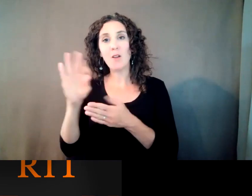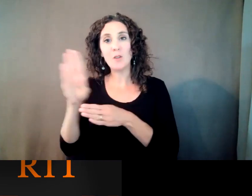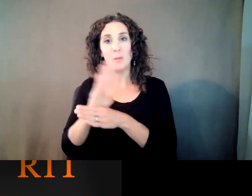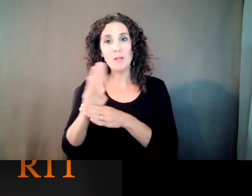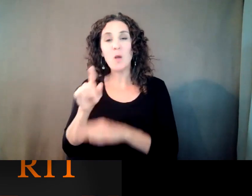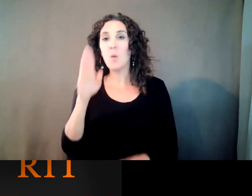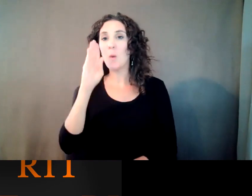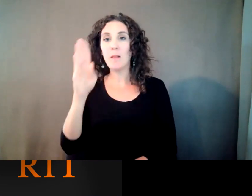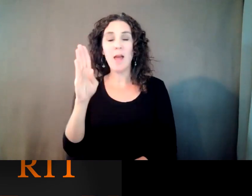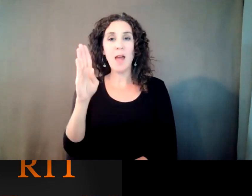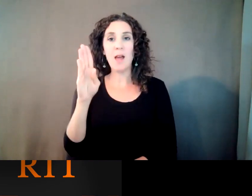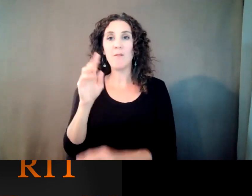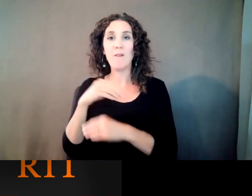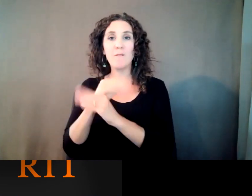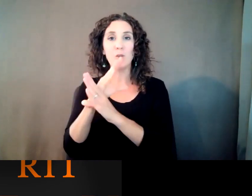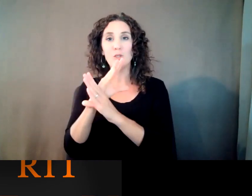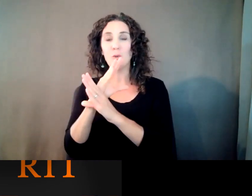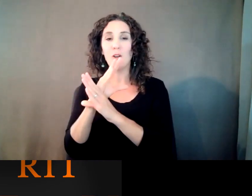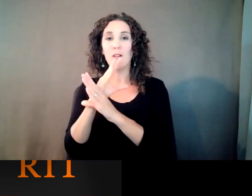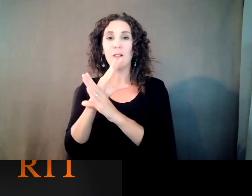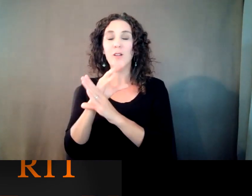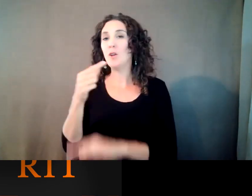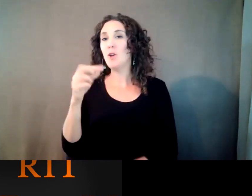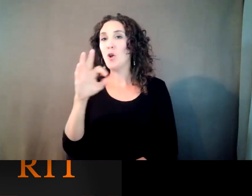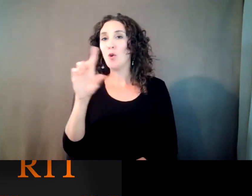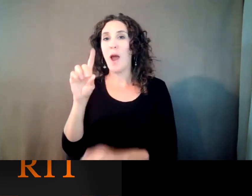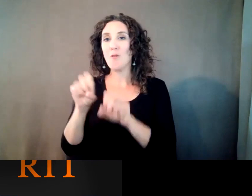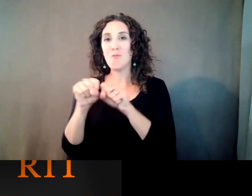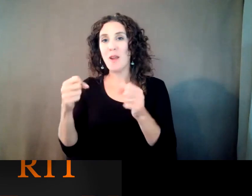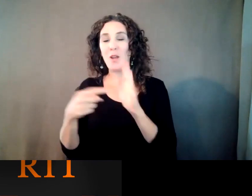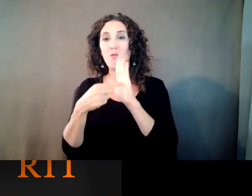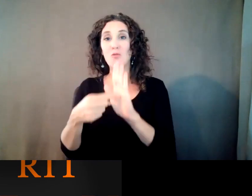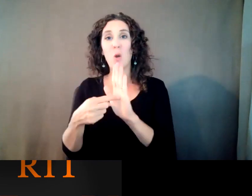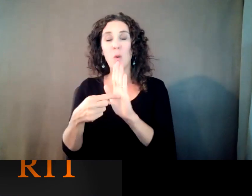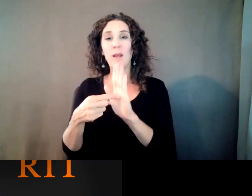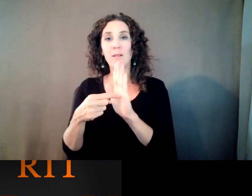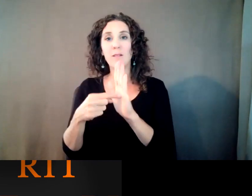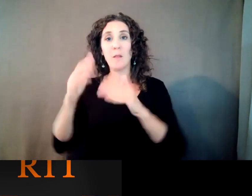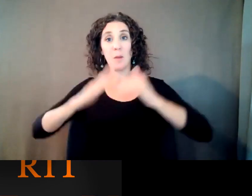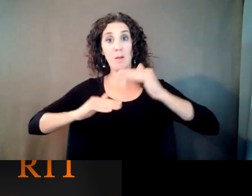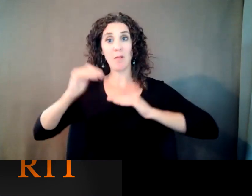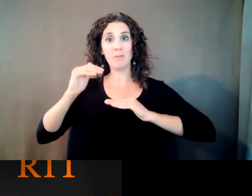groundbreaking celebrating the college's expansion and renovation on August 31st at 4:45 p.m.